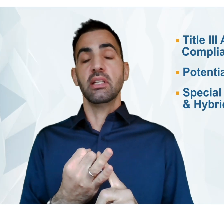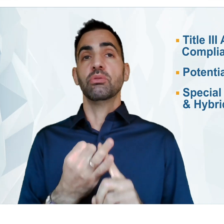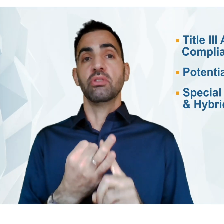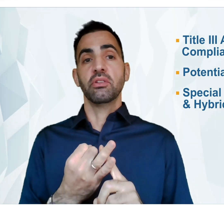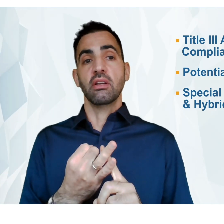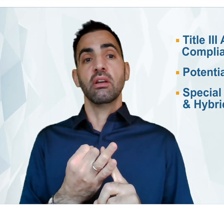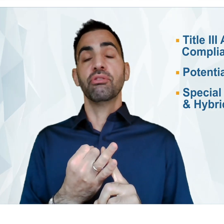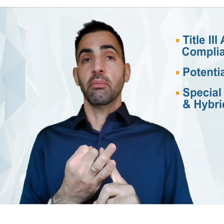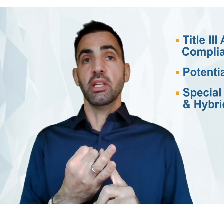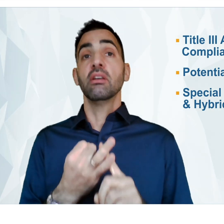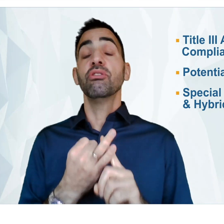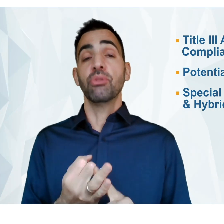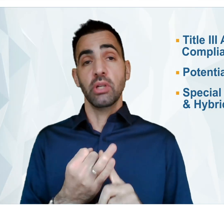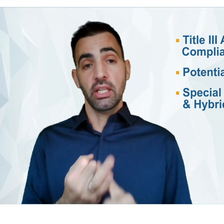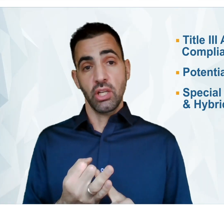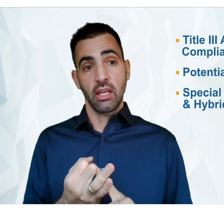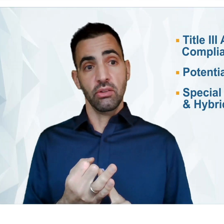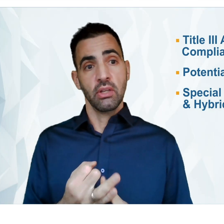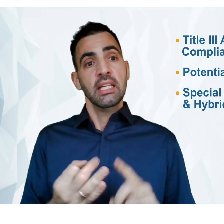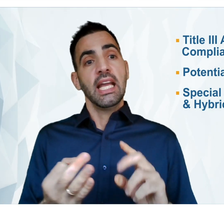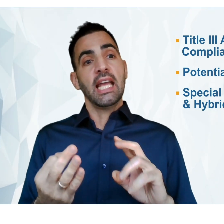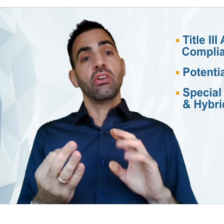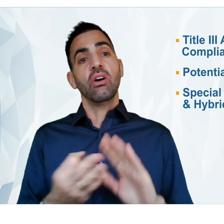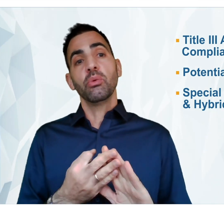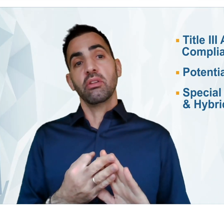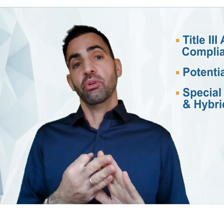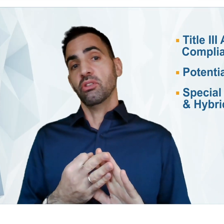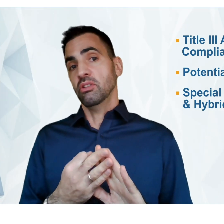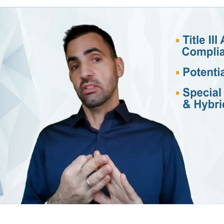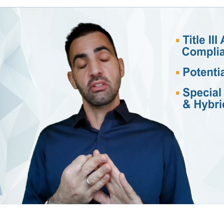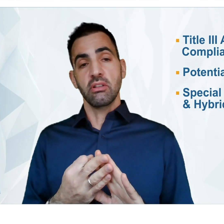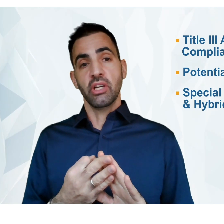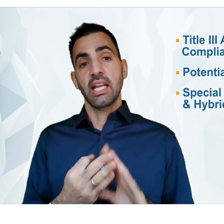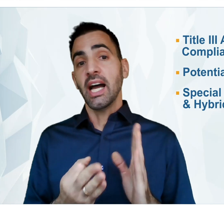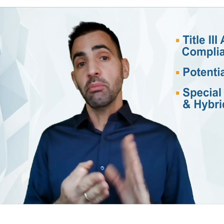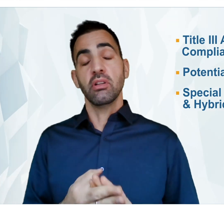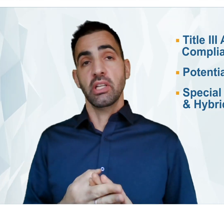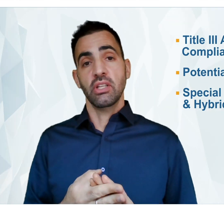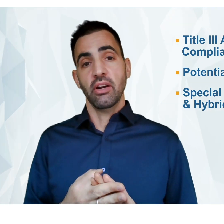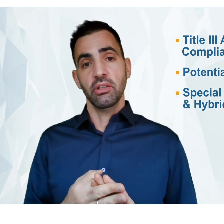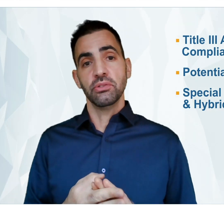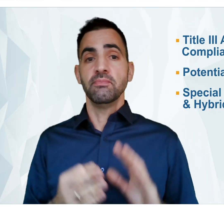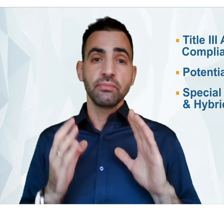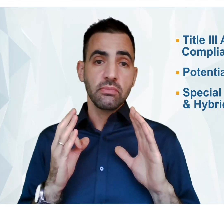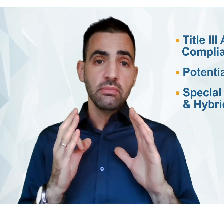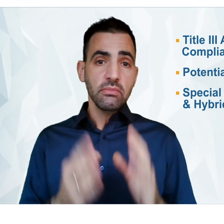resulting from it for educators and all with a focus on distance learning and hybrid learning scenarios